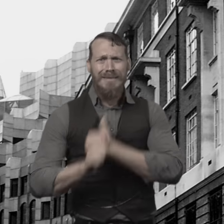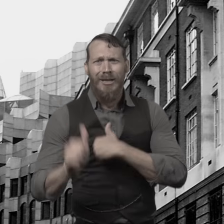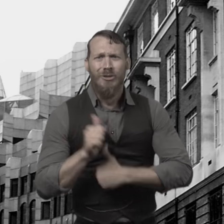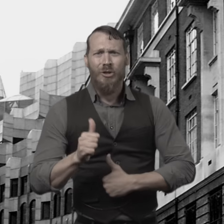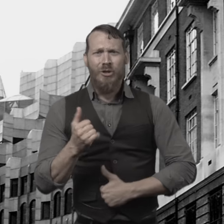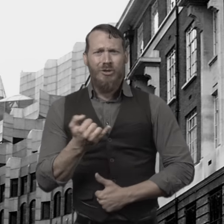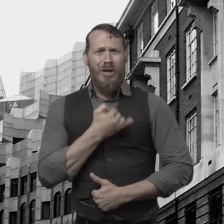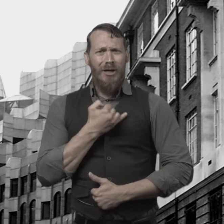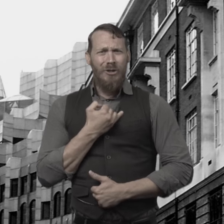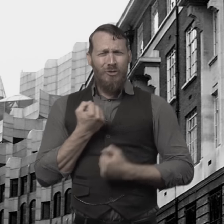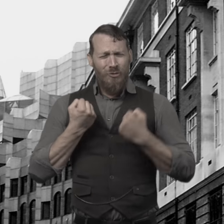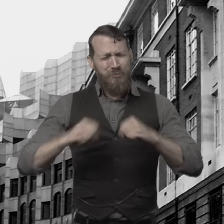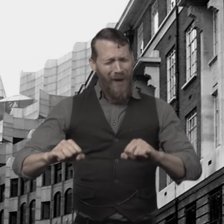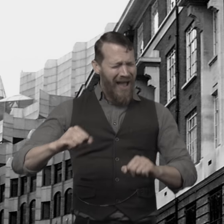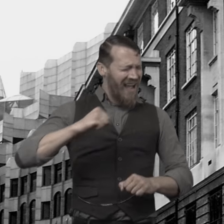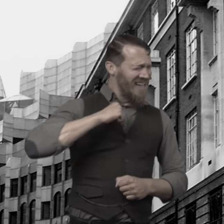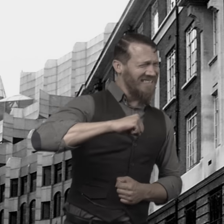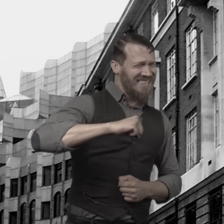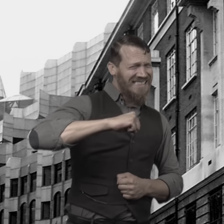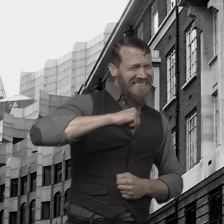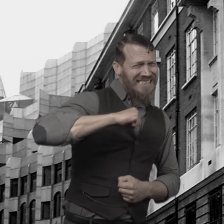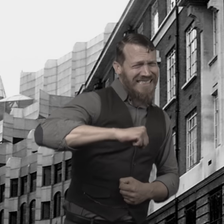Now feeling as though his life were in danger,